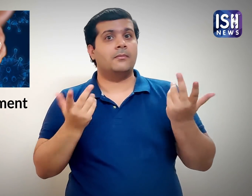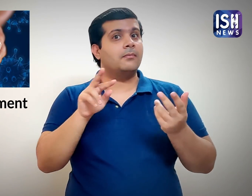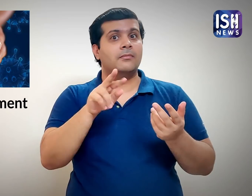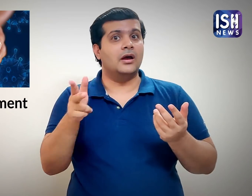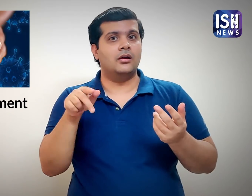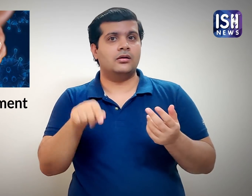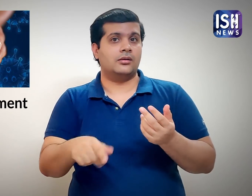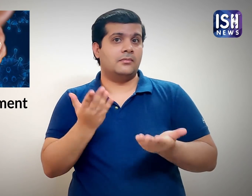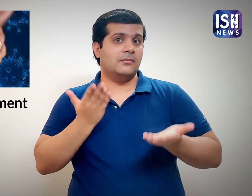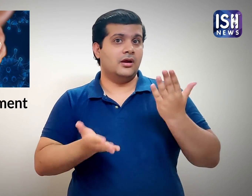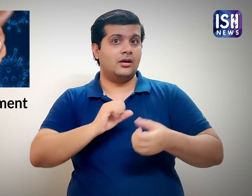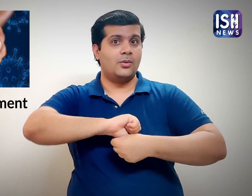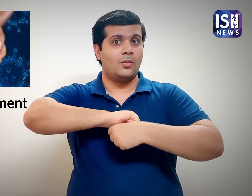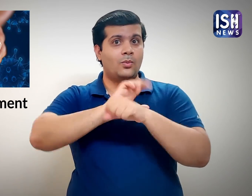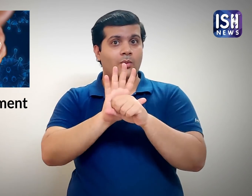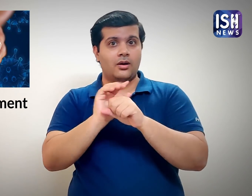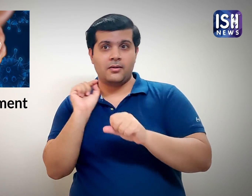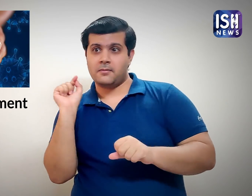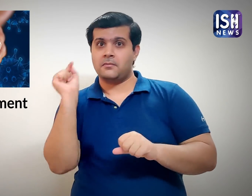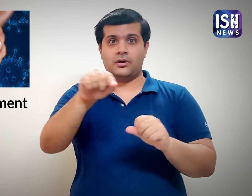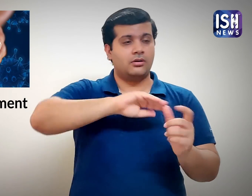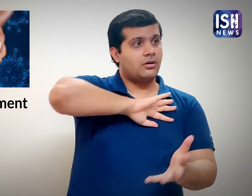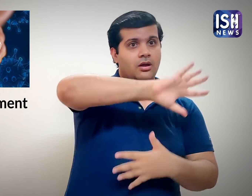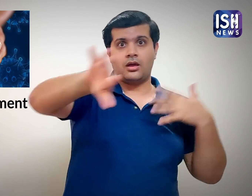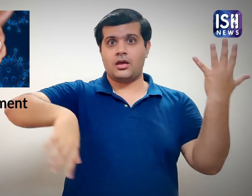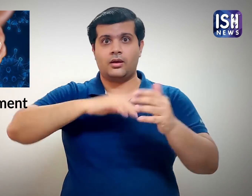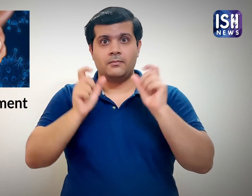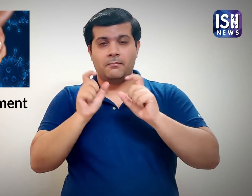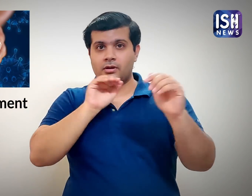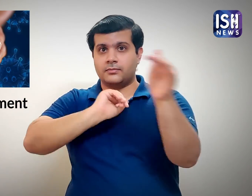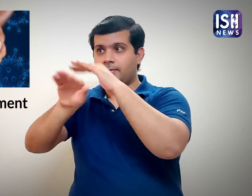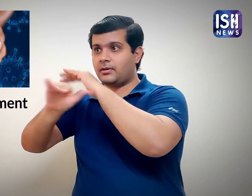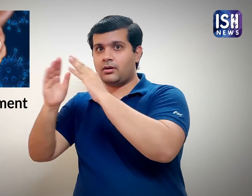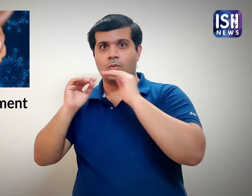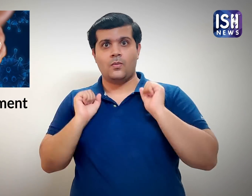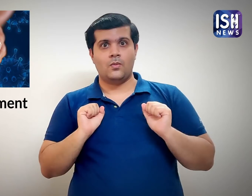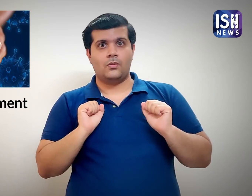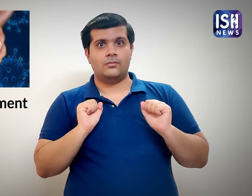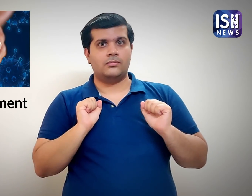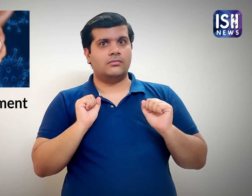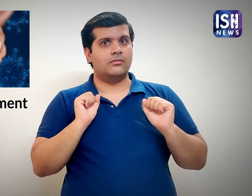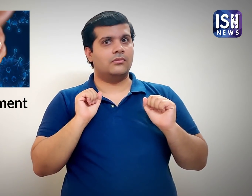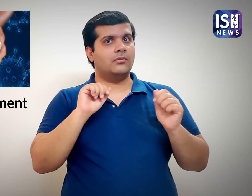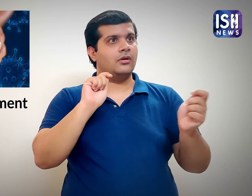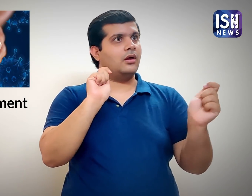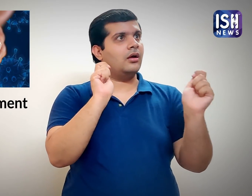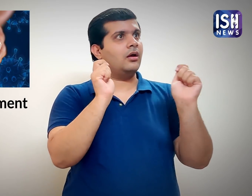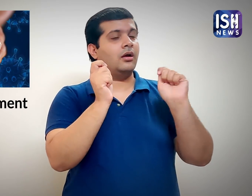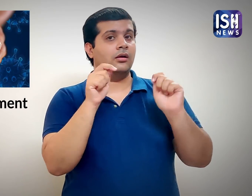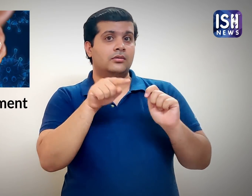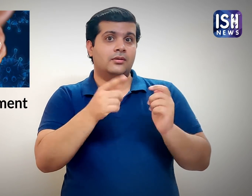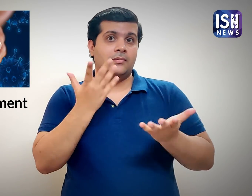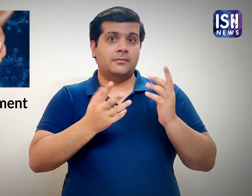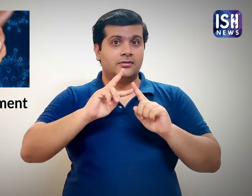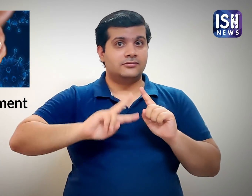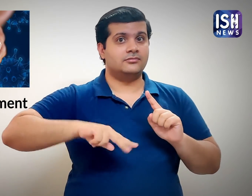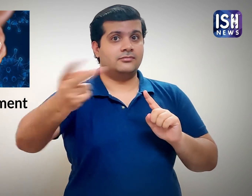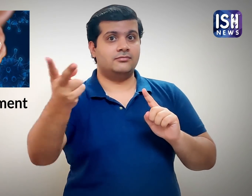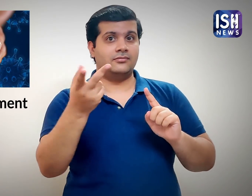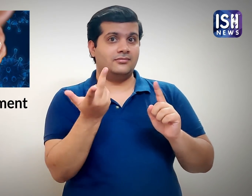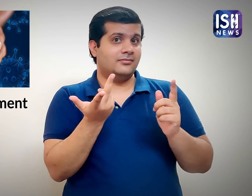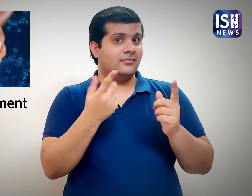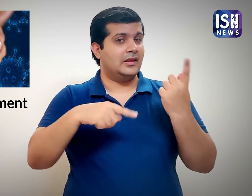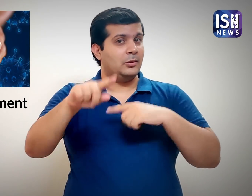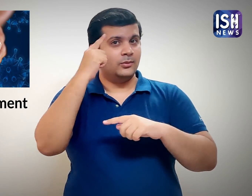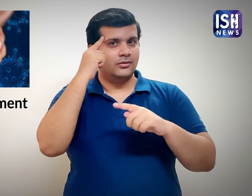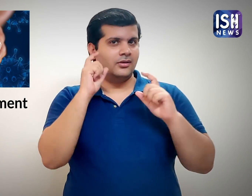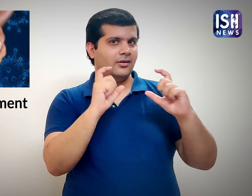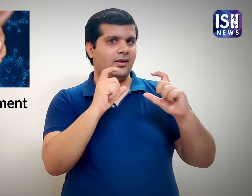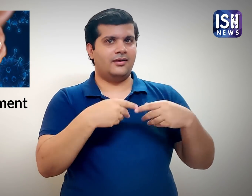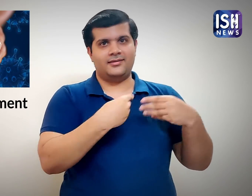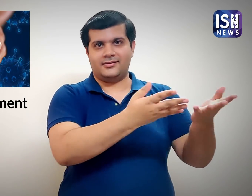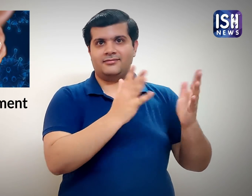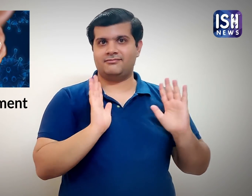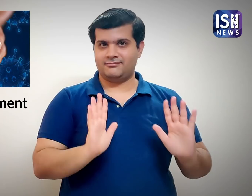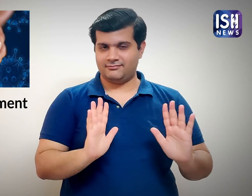Maybe the COVID-19 outbreak was nature's response to change the situation and make humans stay home.